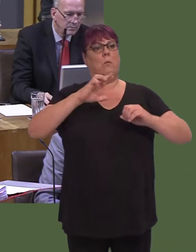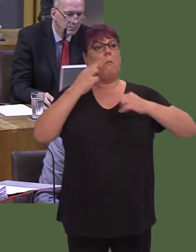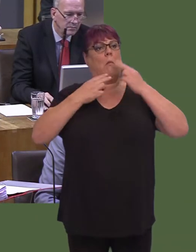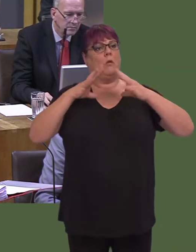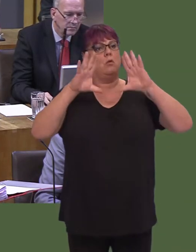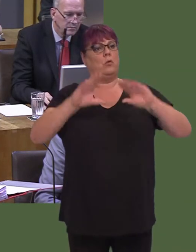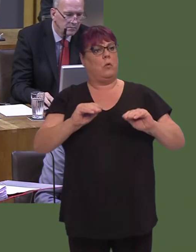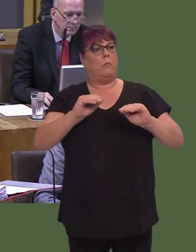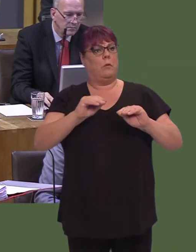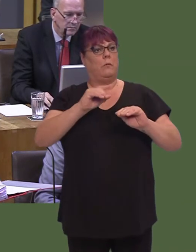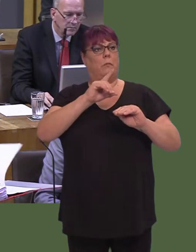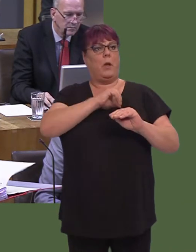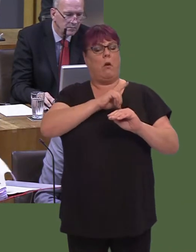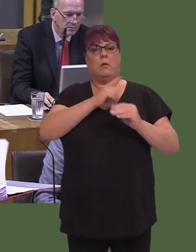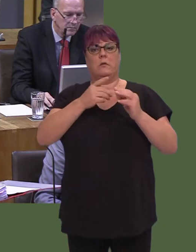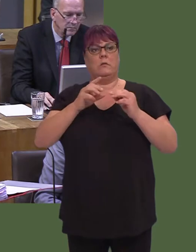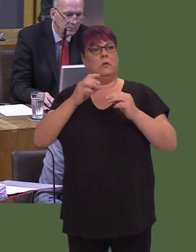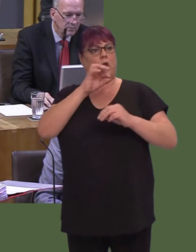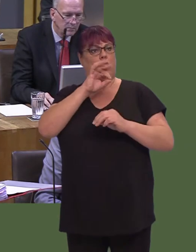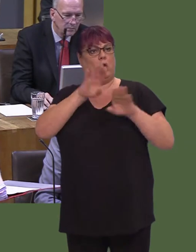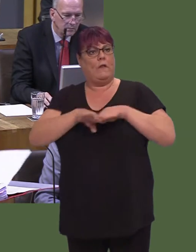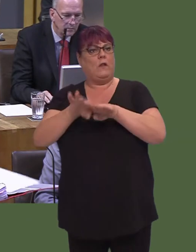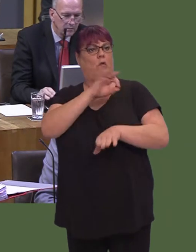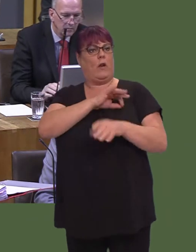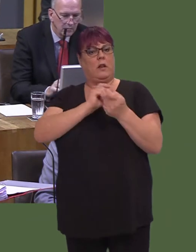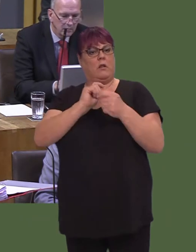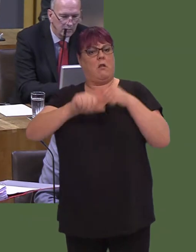existing claimants will continue to be protected until the end of their school phase.